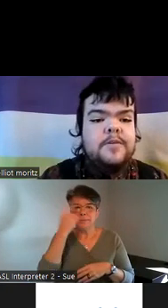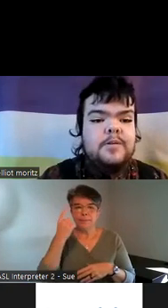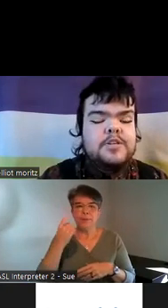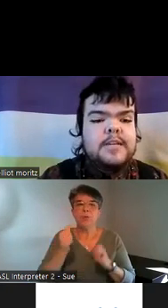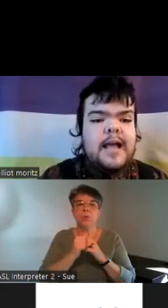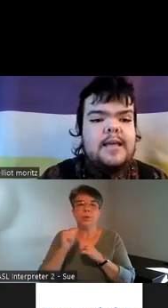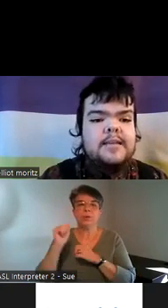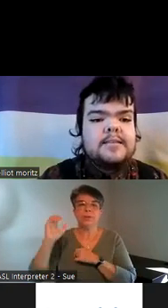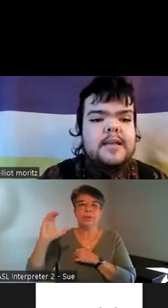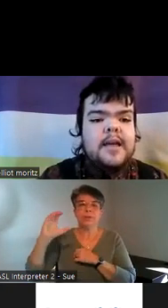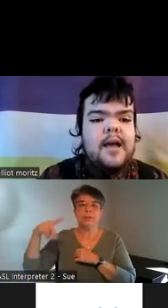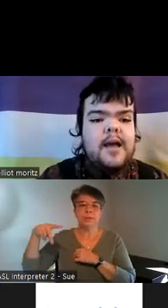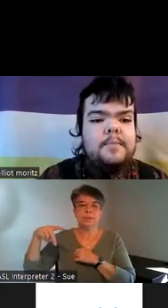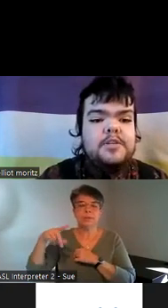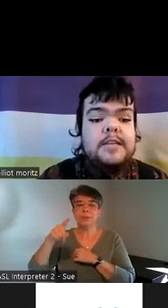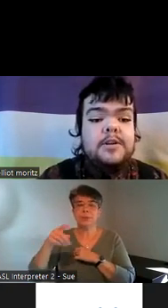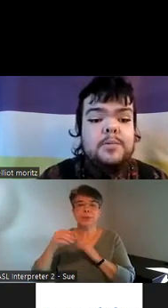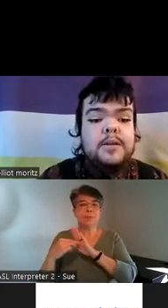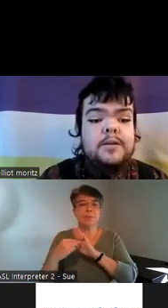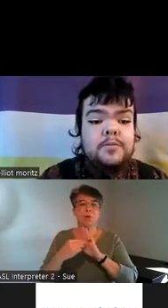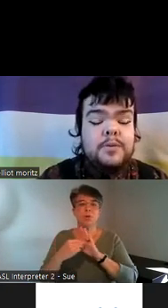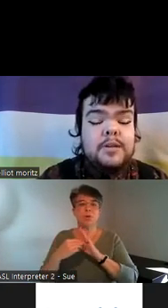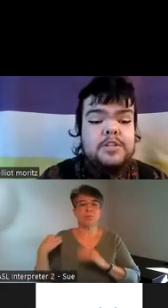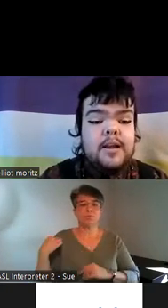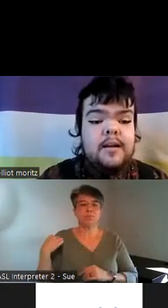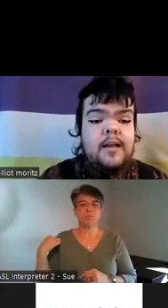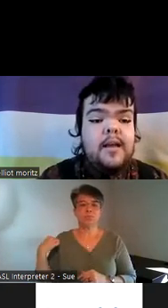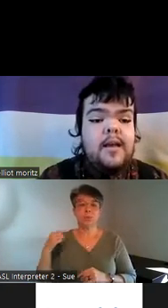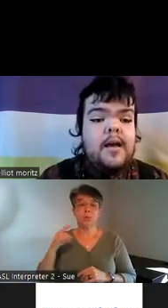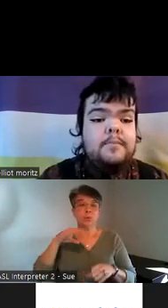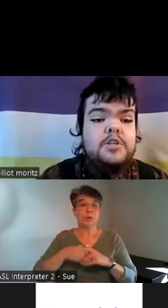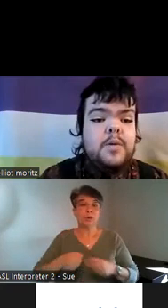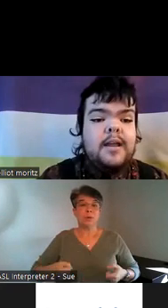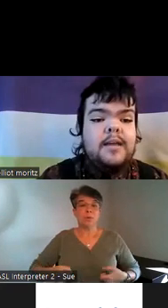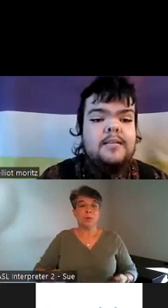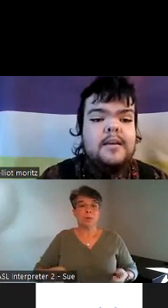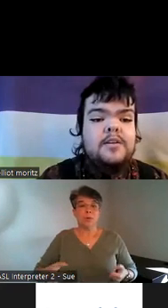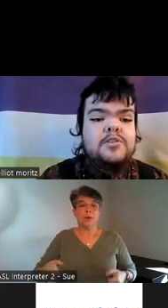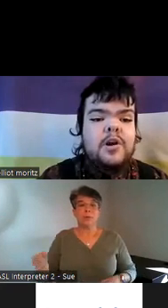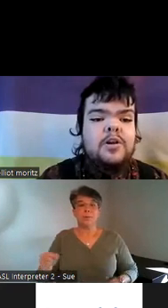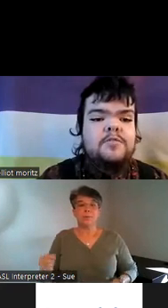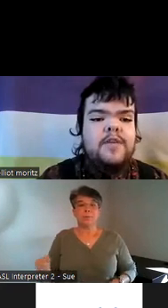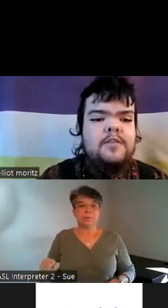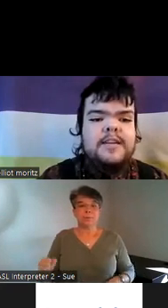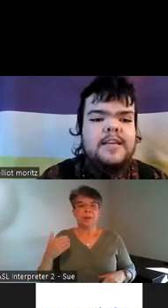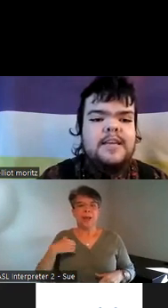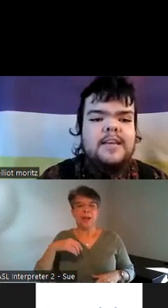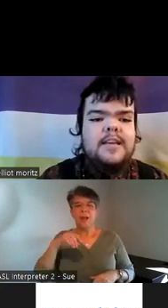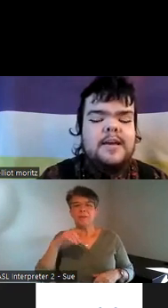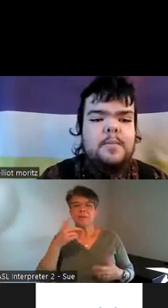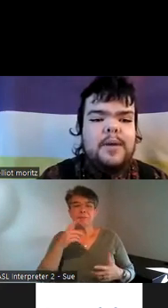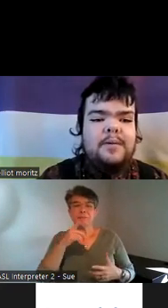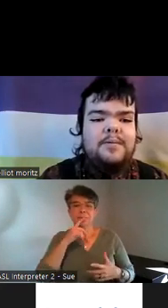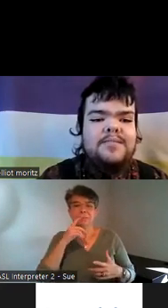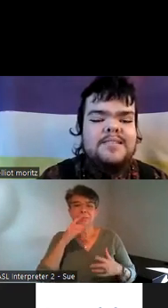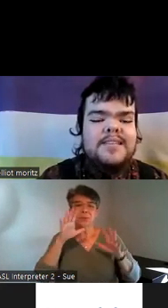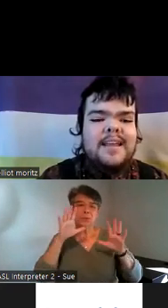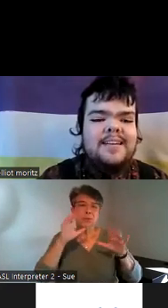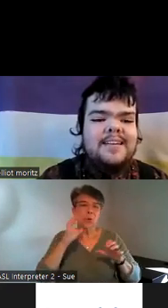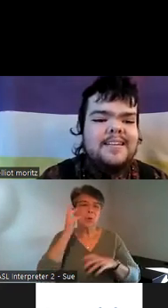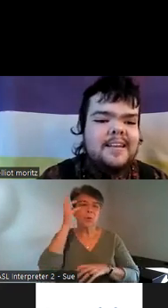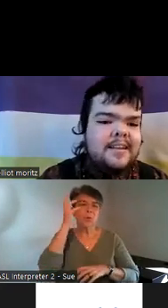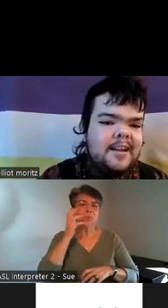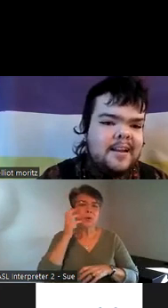photo she has um she's in her wheelchair um she's wearing like dark velvety Brown and knitted and a